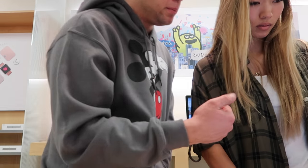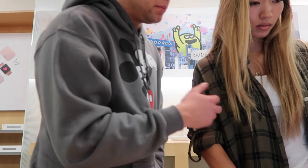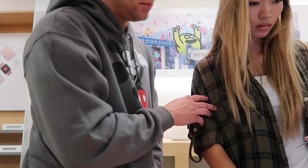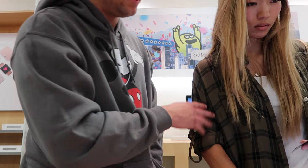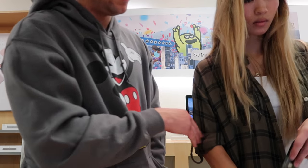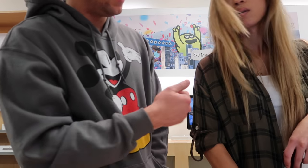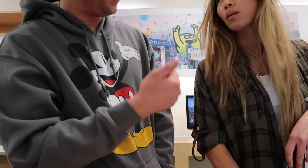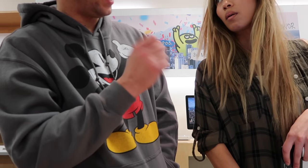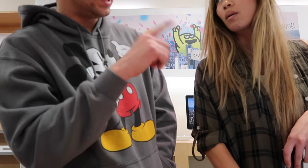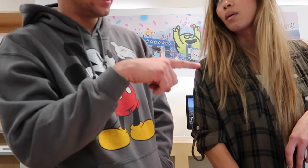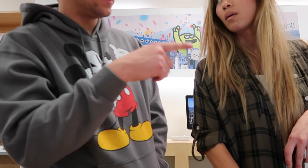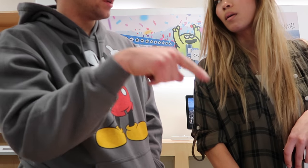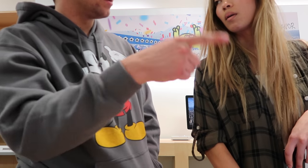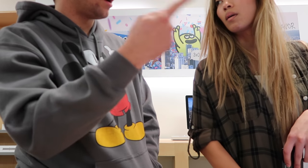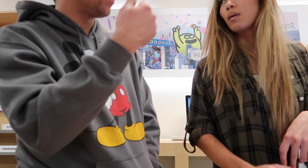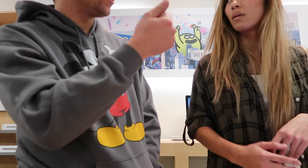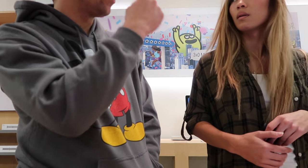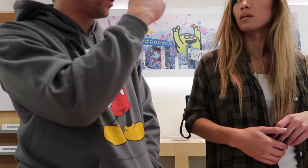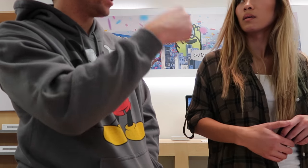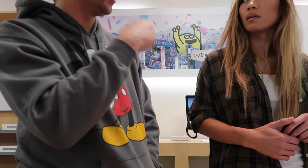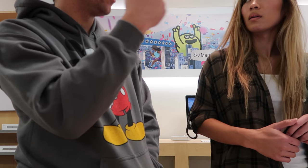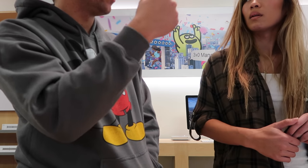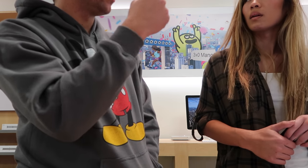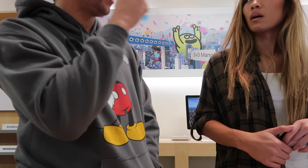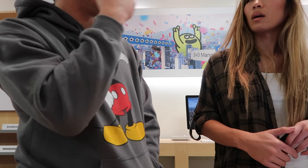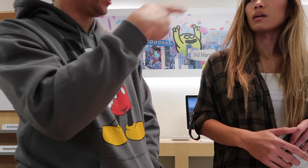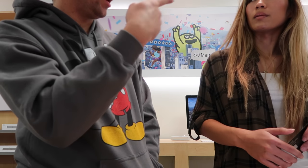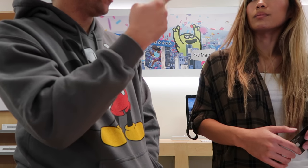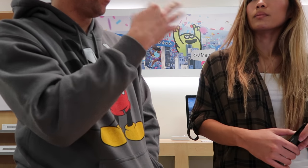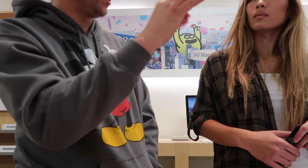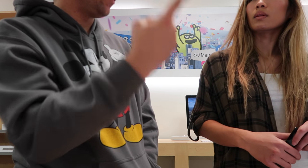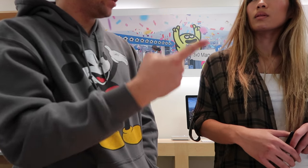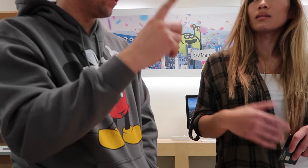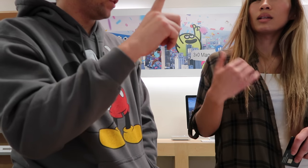Babe Babe, can you ask Does it come with a year of apple care?